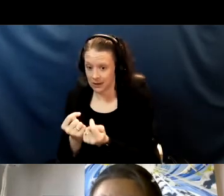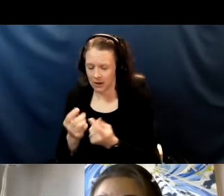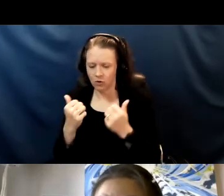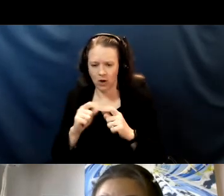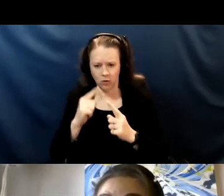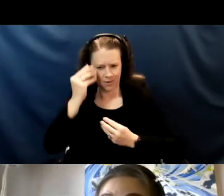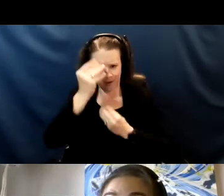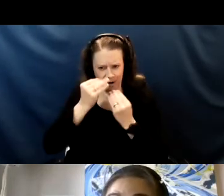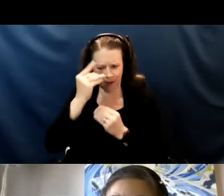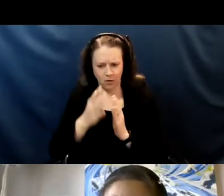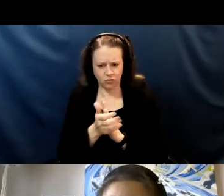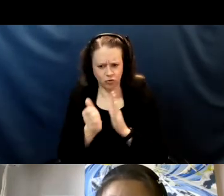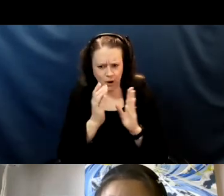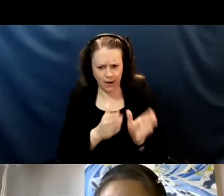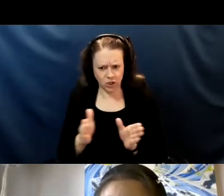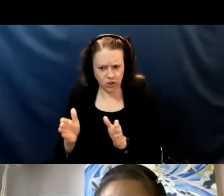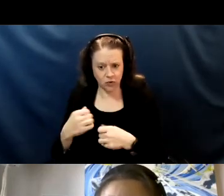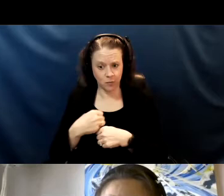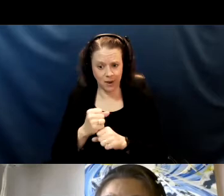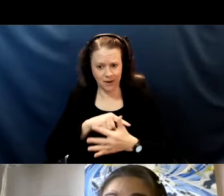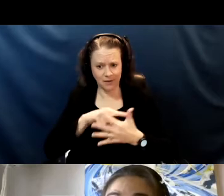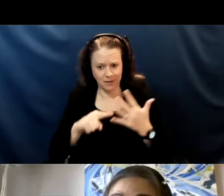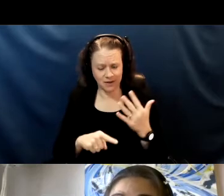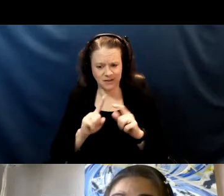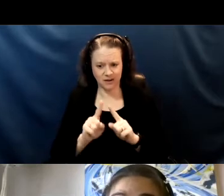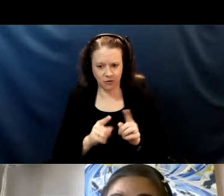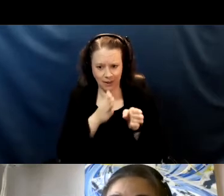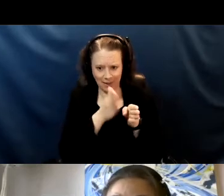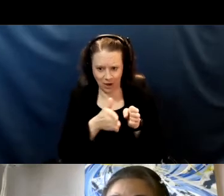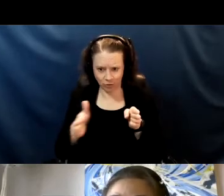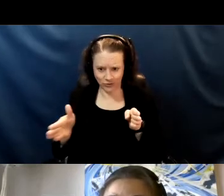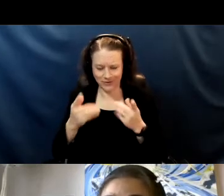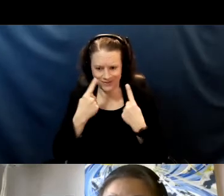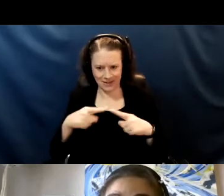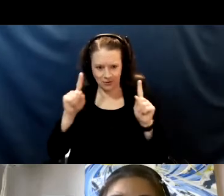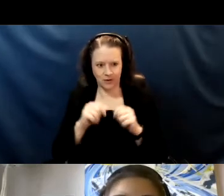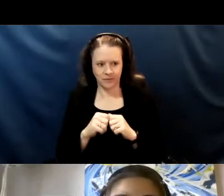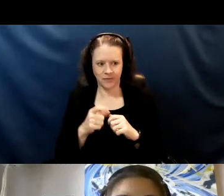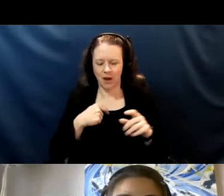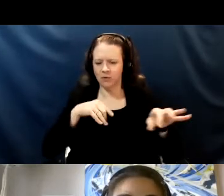to make each of these layers successful. I will now talk about one by one these layers.